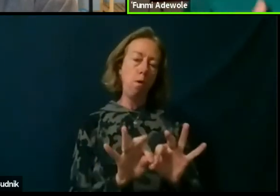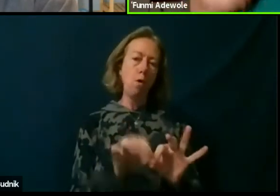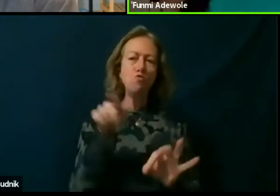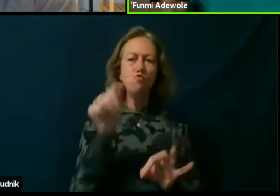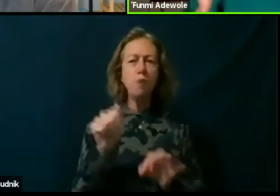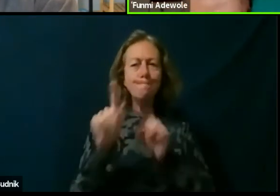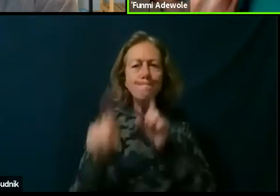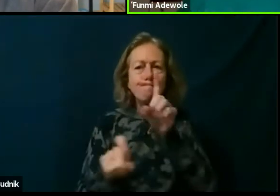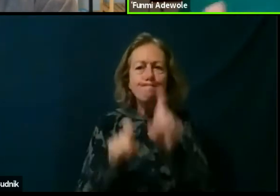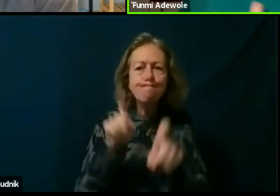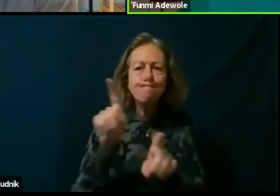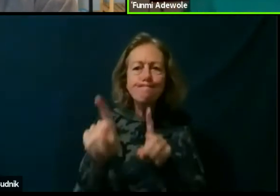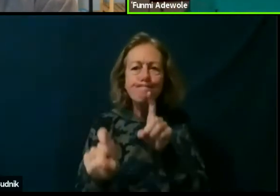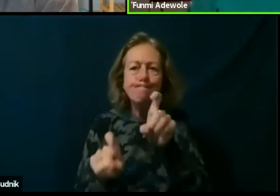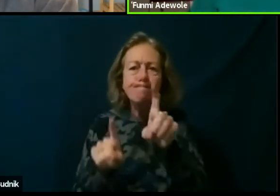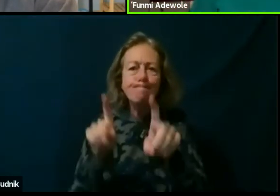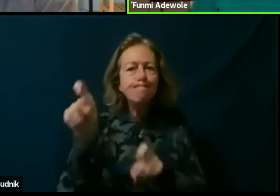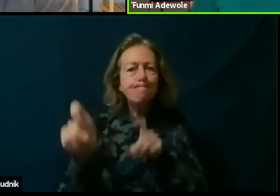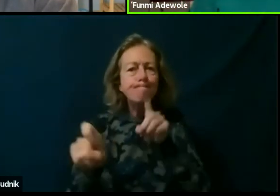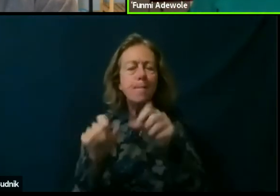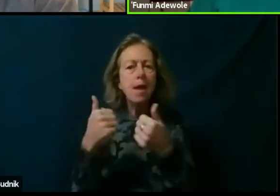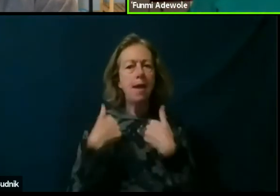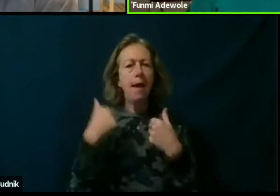so you can get people to think about things, you know?